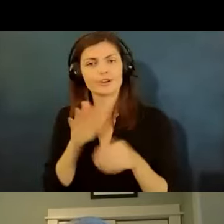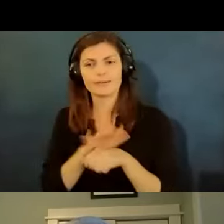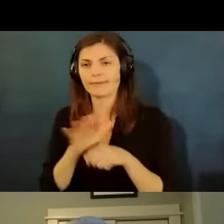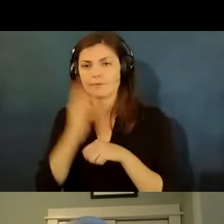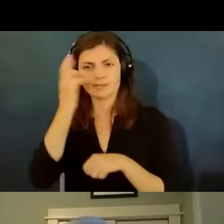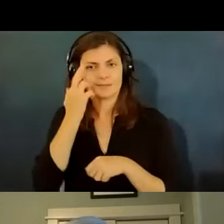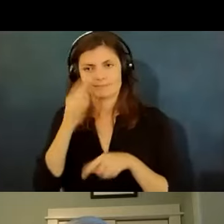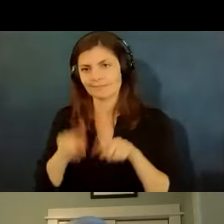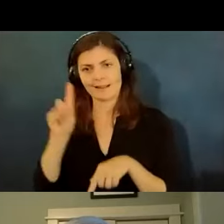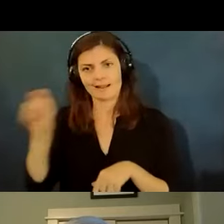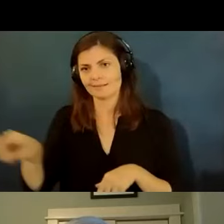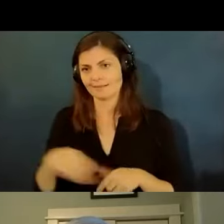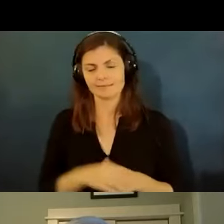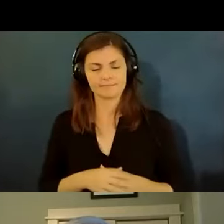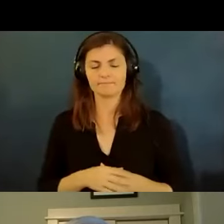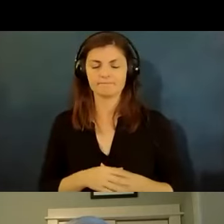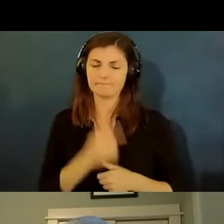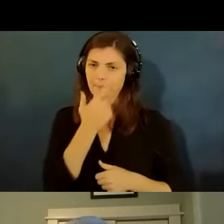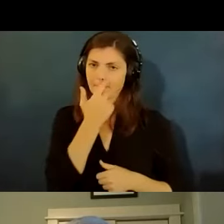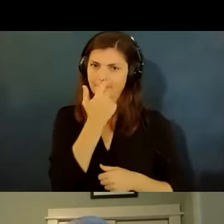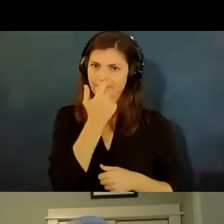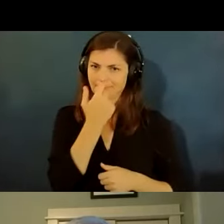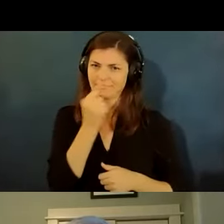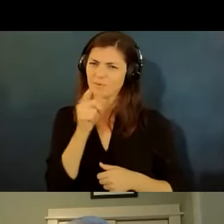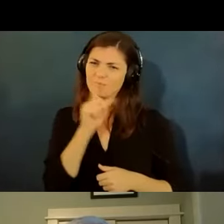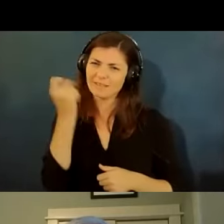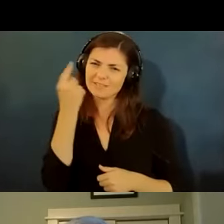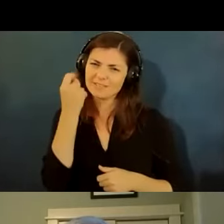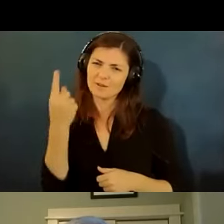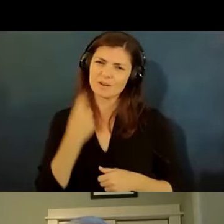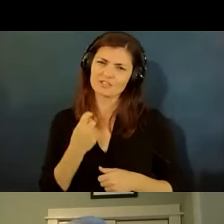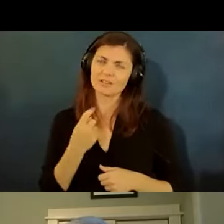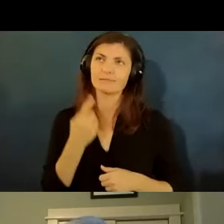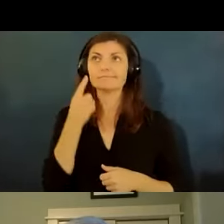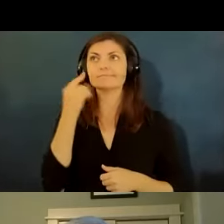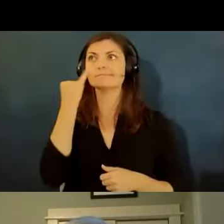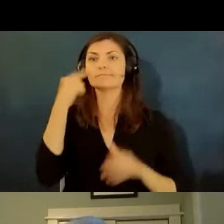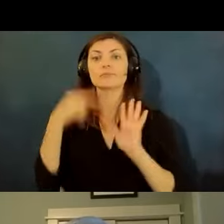so so i don't totally understand the question but if for example the employer says